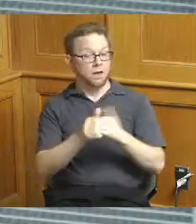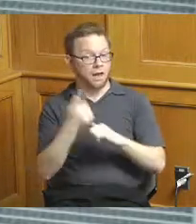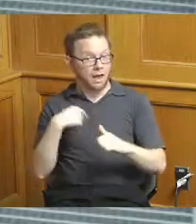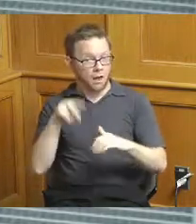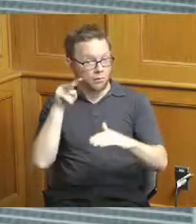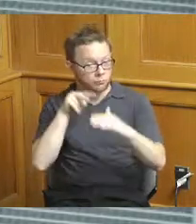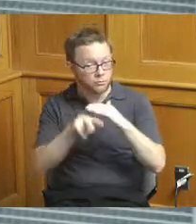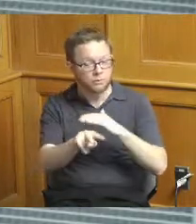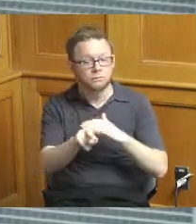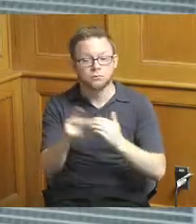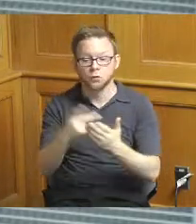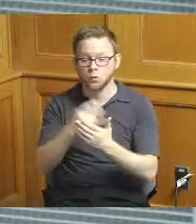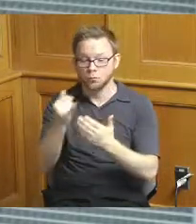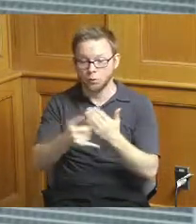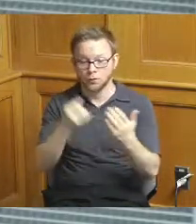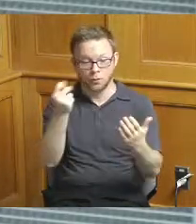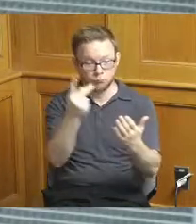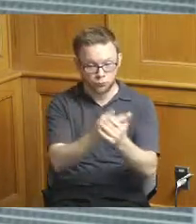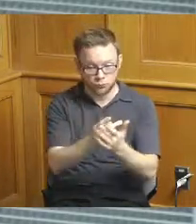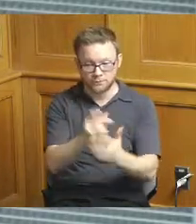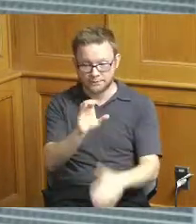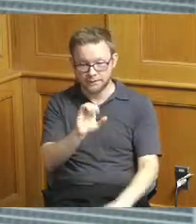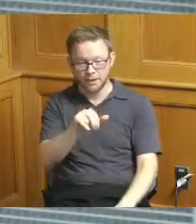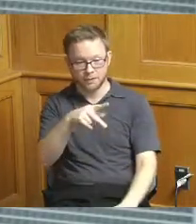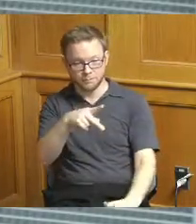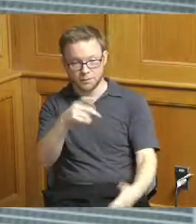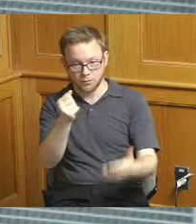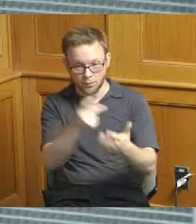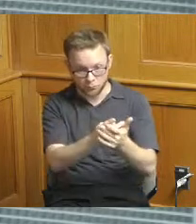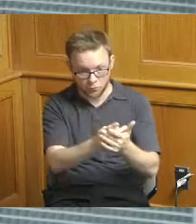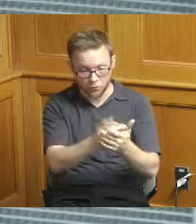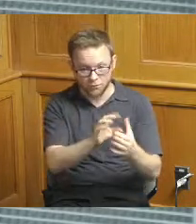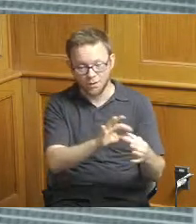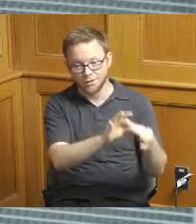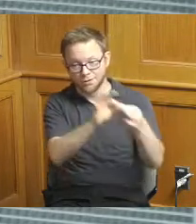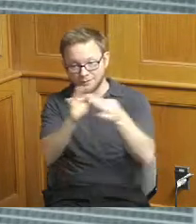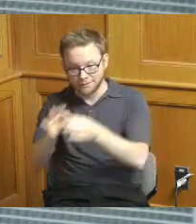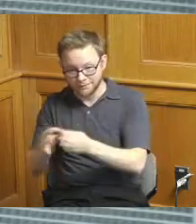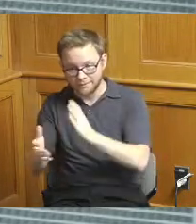are approved in the CIP and we encumber them onto a contract there is a baseline budget and